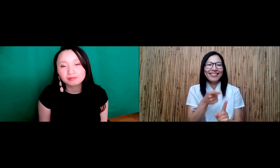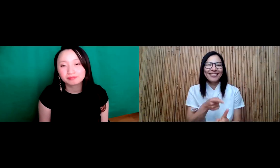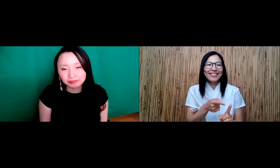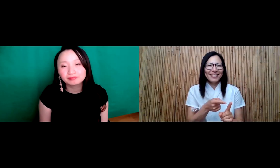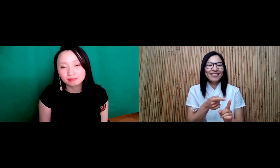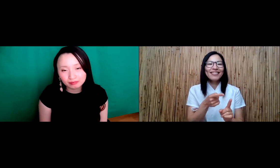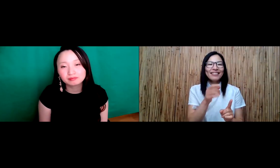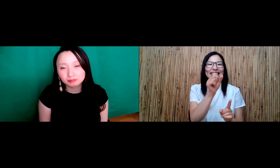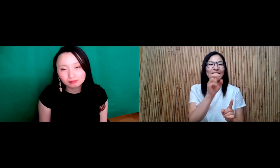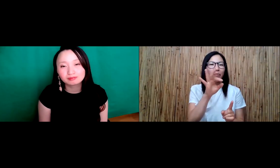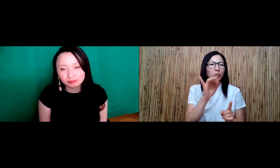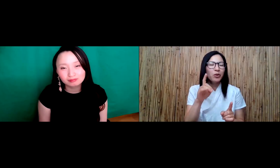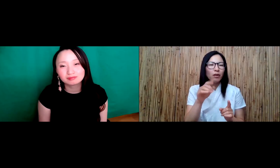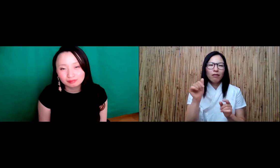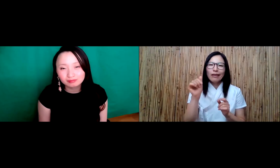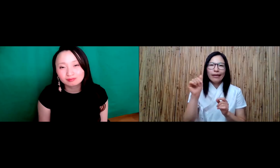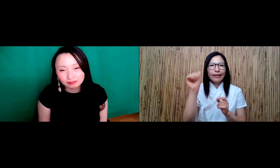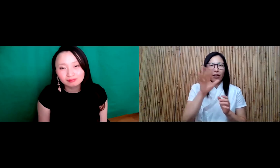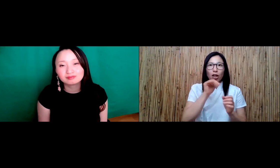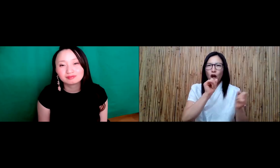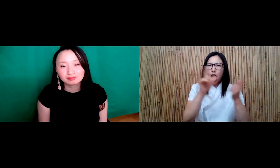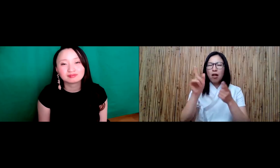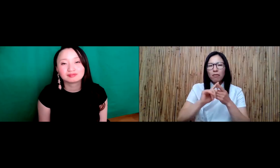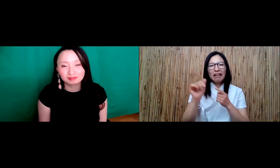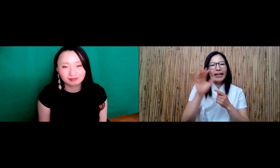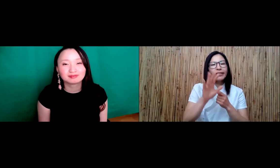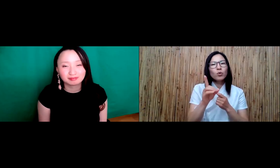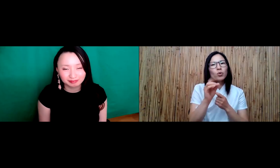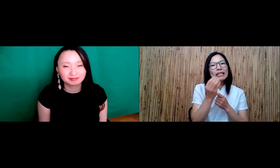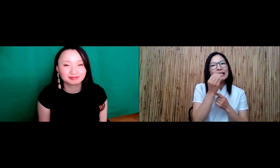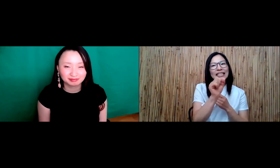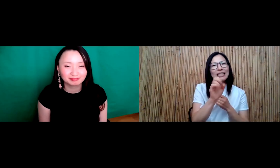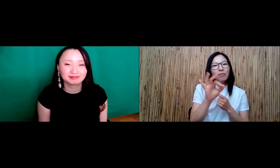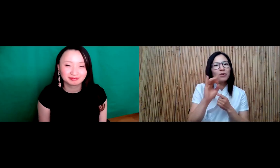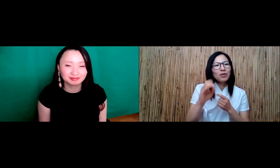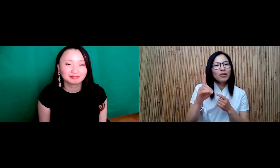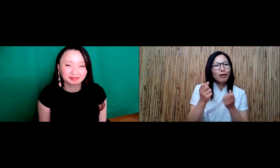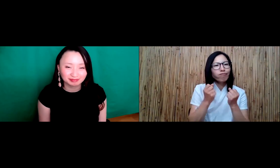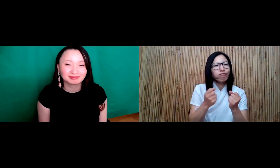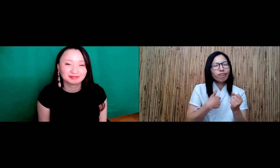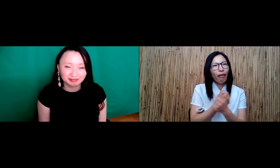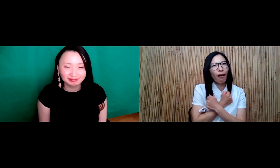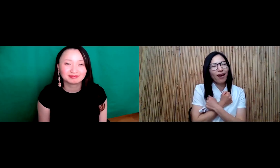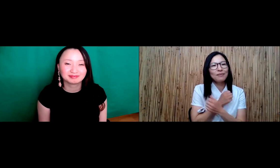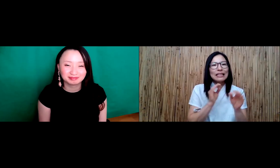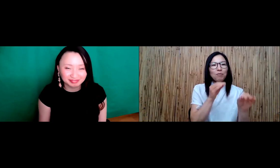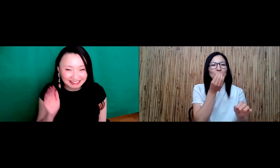don't want to try x y&z. And, but Asians do eat seafood.